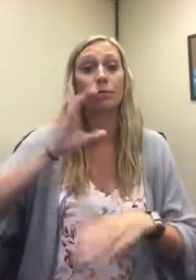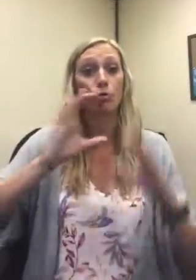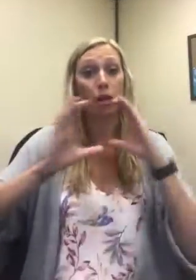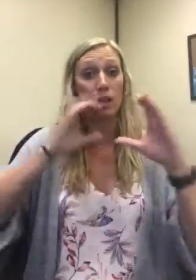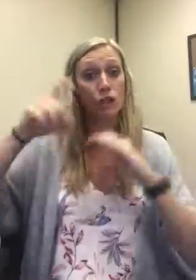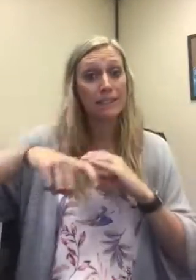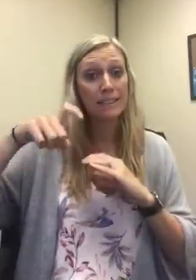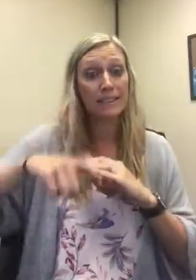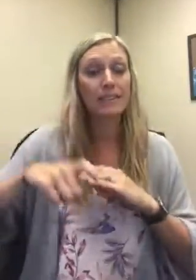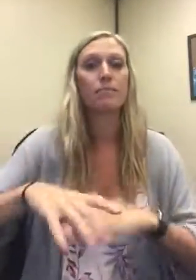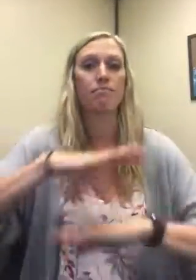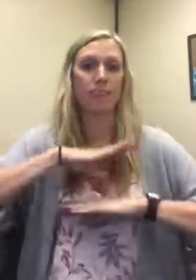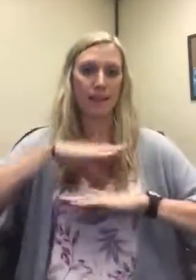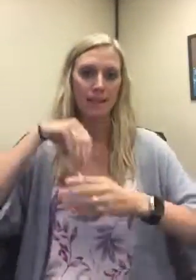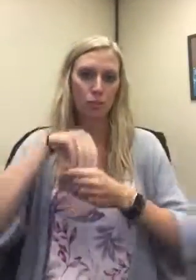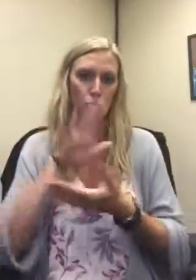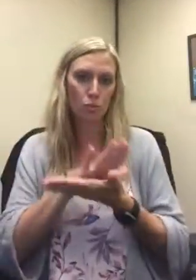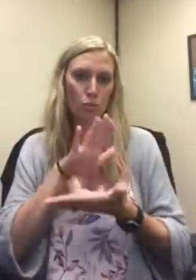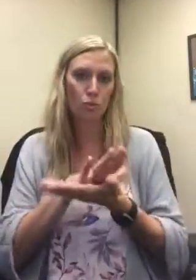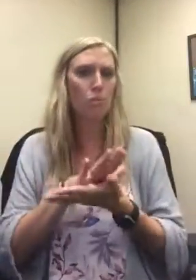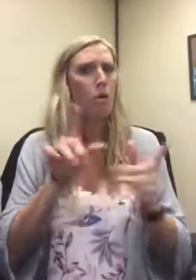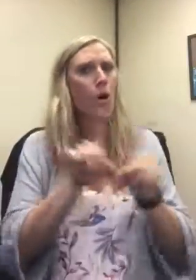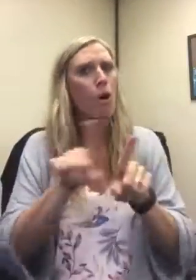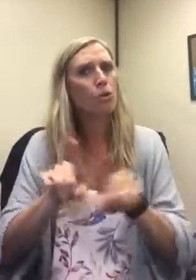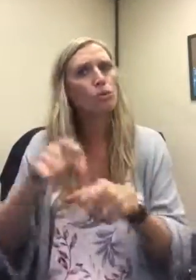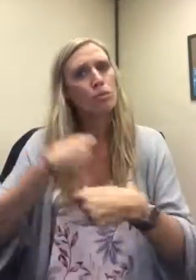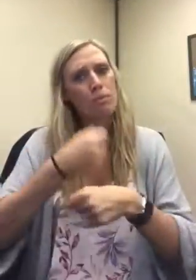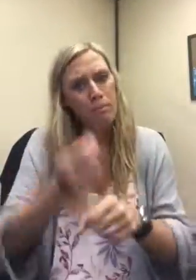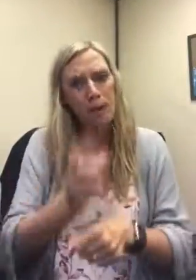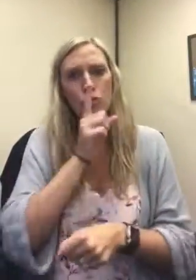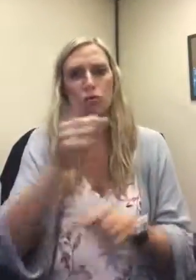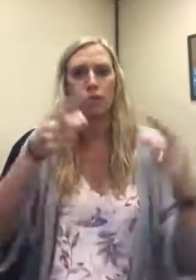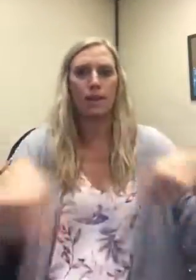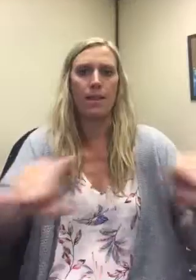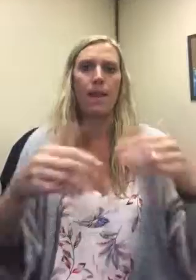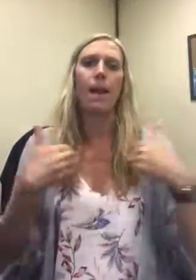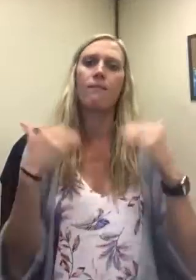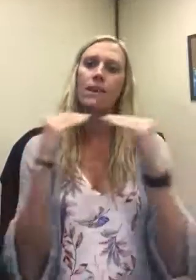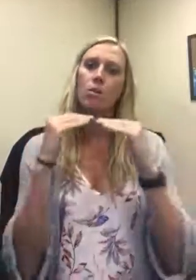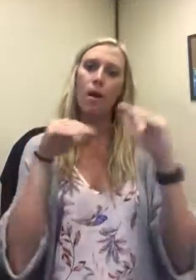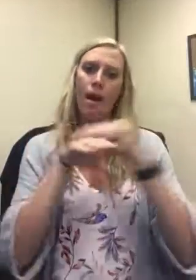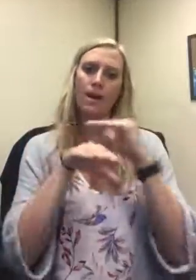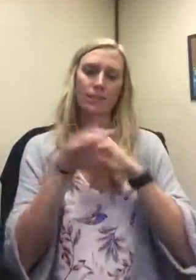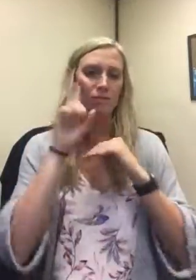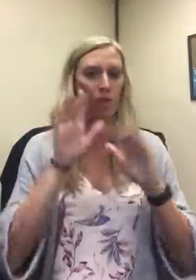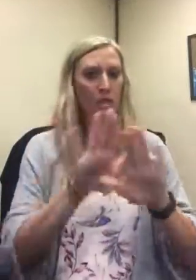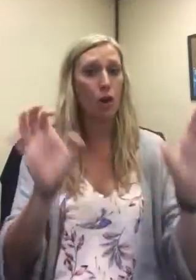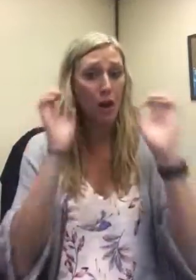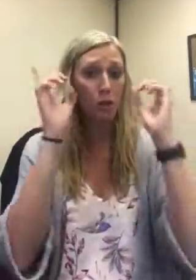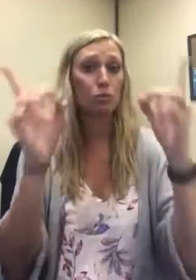Communication needs are being met and have equal access to their education.